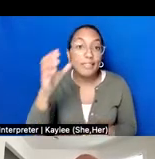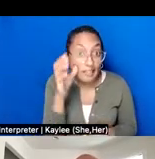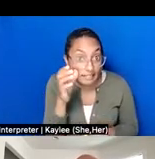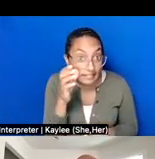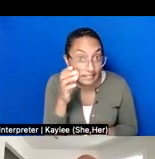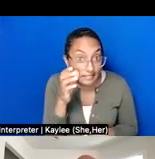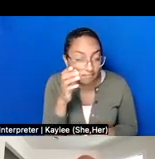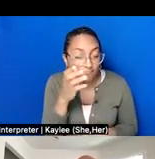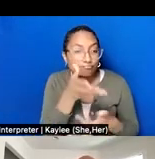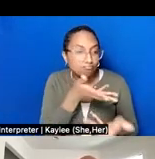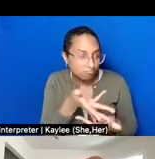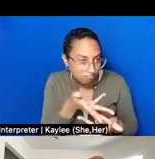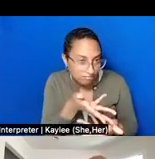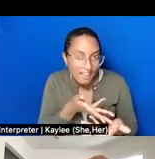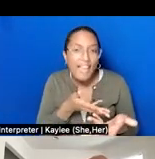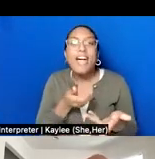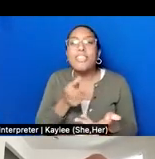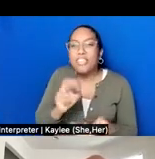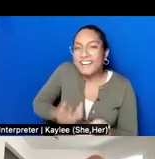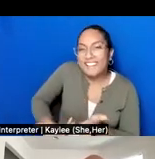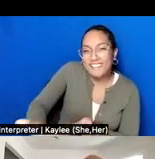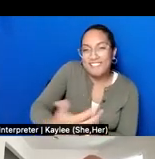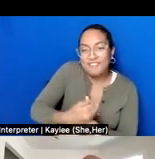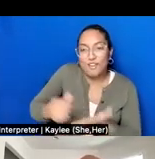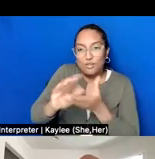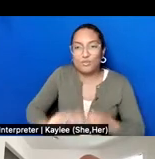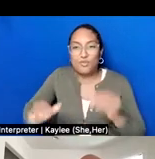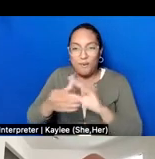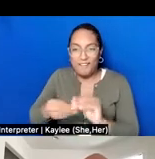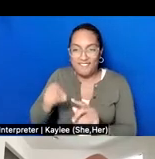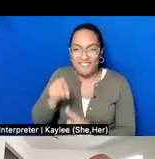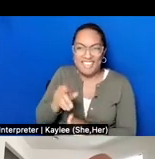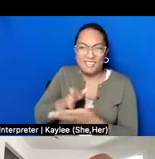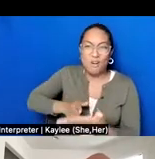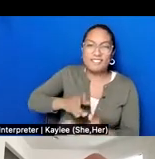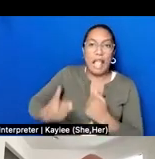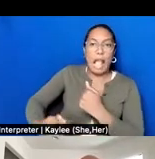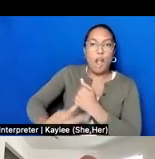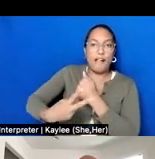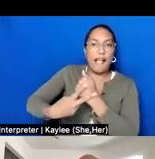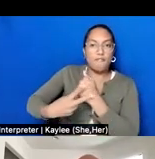And this process is the archival practice. As an archival practice it means that we